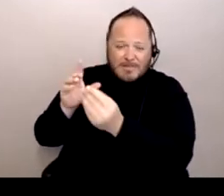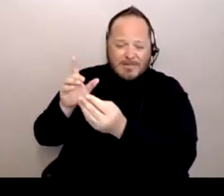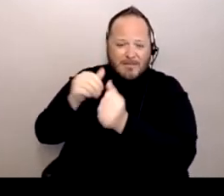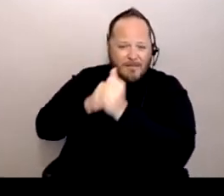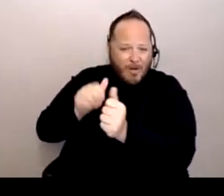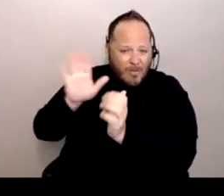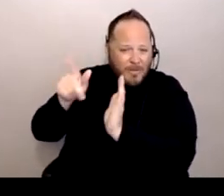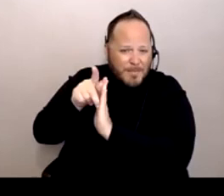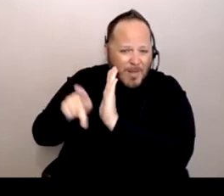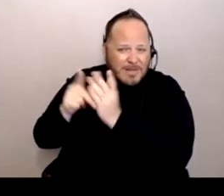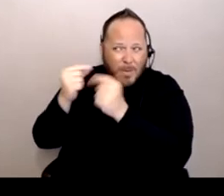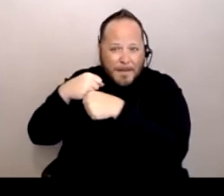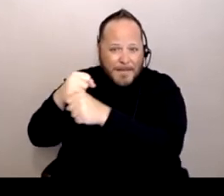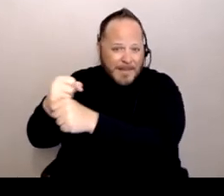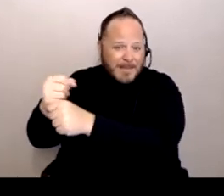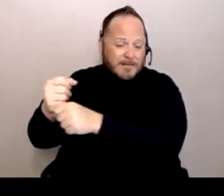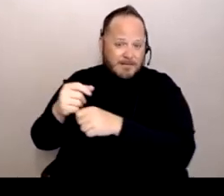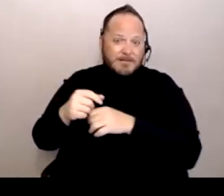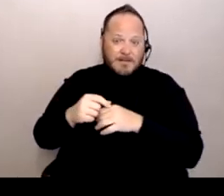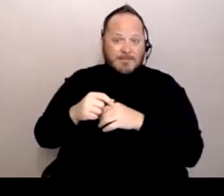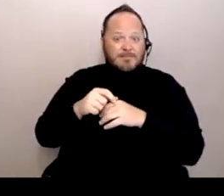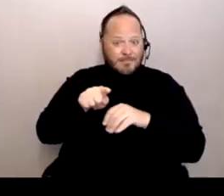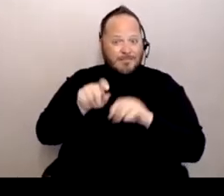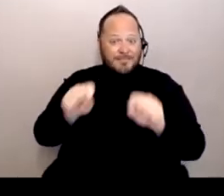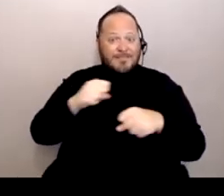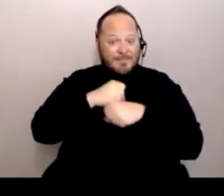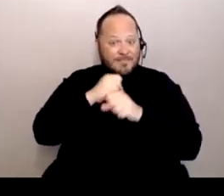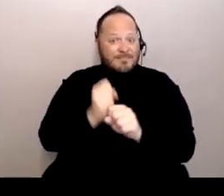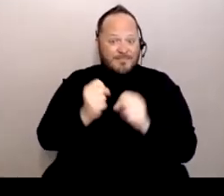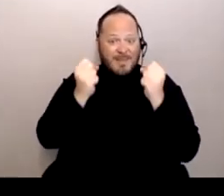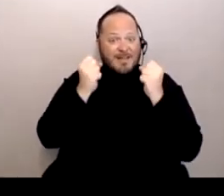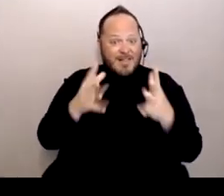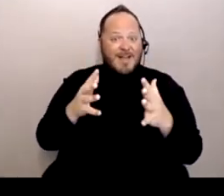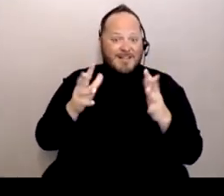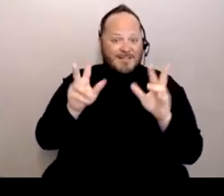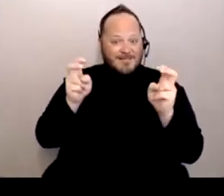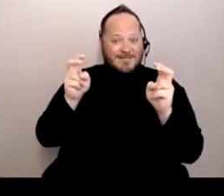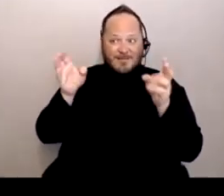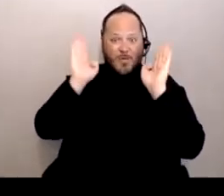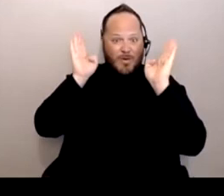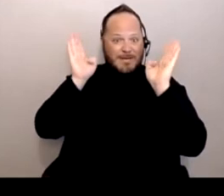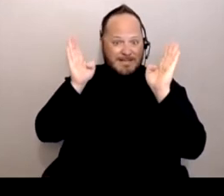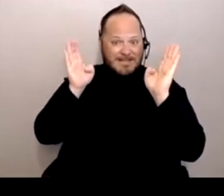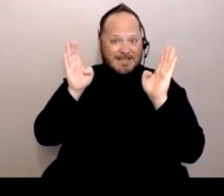You can make a lot of... You can make a lot of noise subtly if you want,